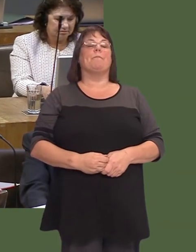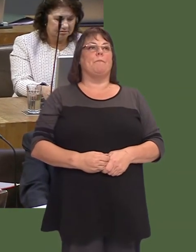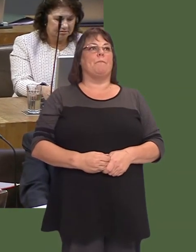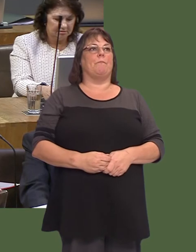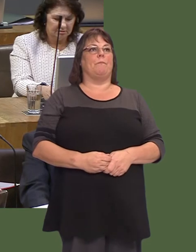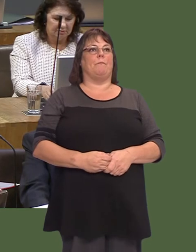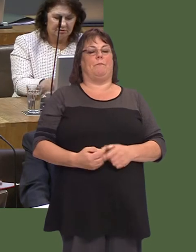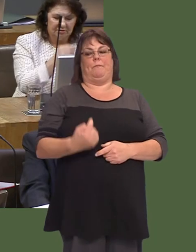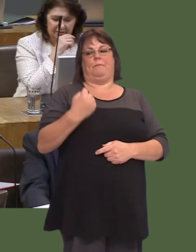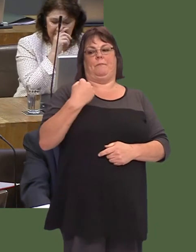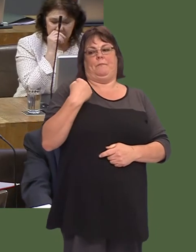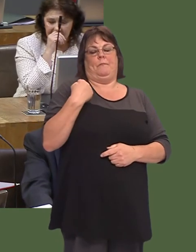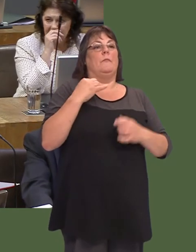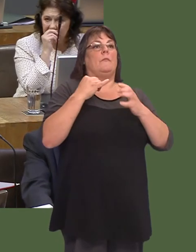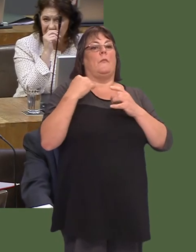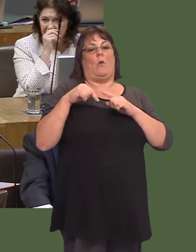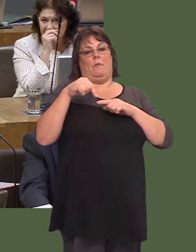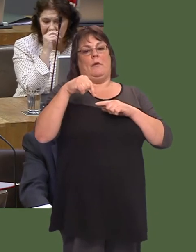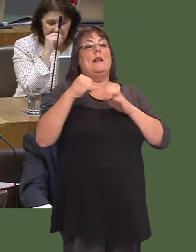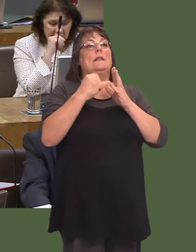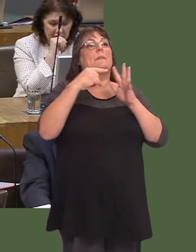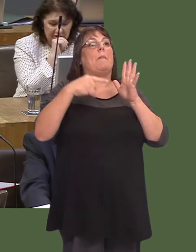Y Llywydd / The Llywydd: Itís on the order paper. Carwyn Jones: A gaf i ymddiheuro?